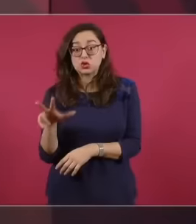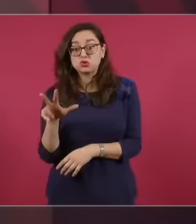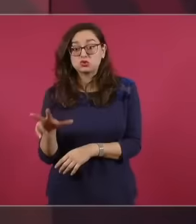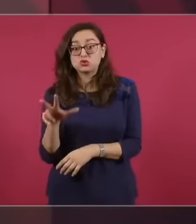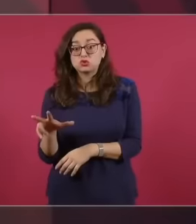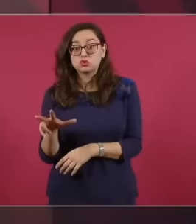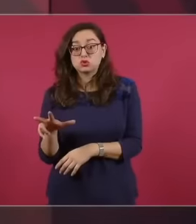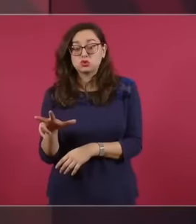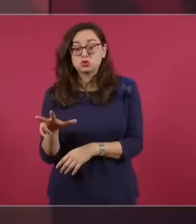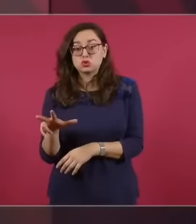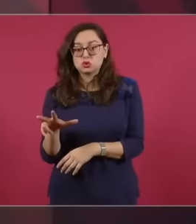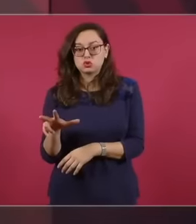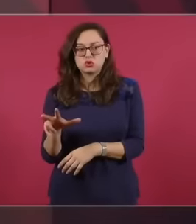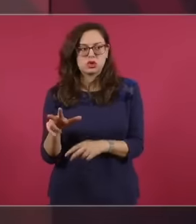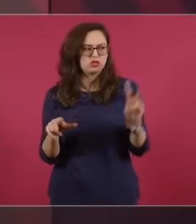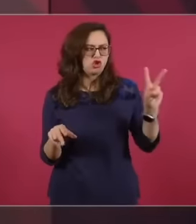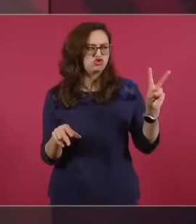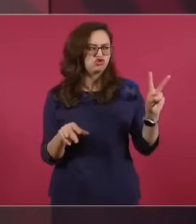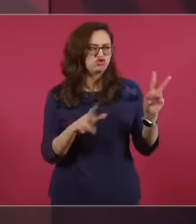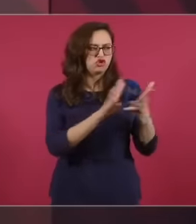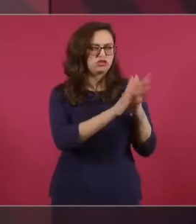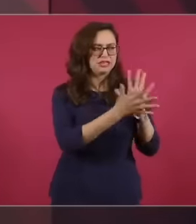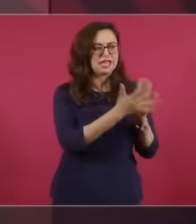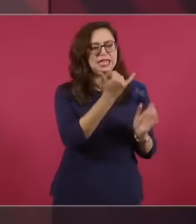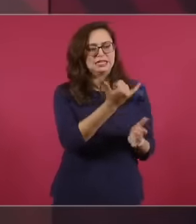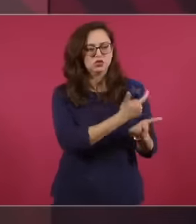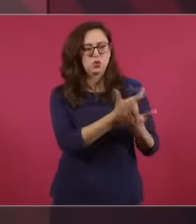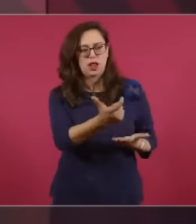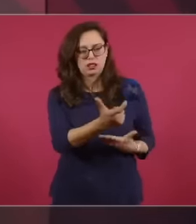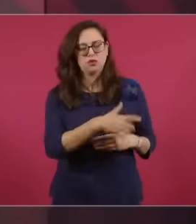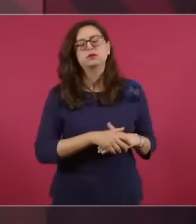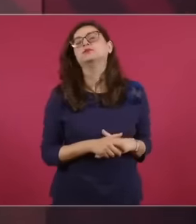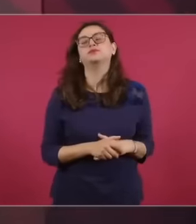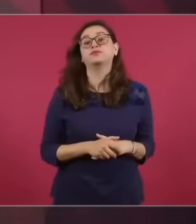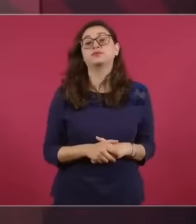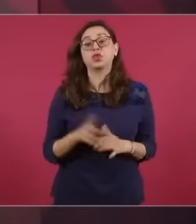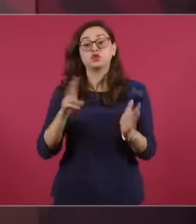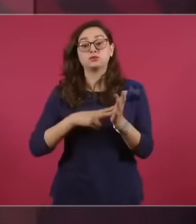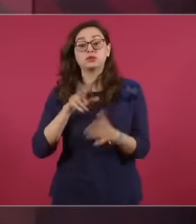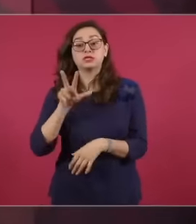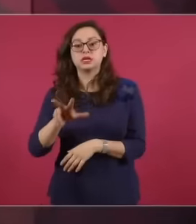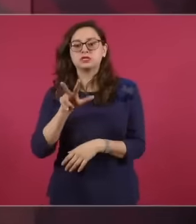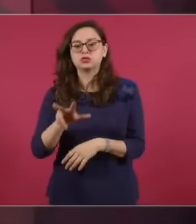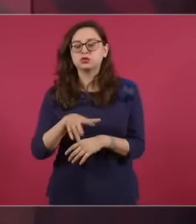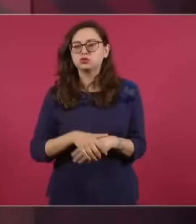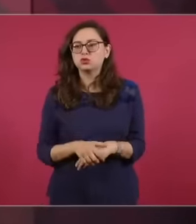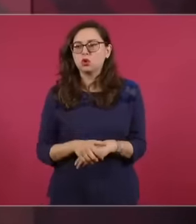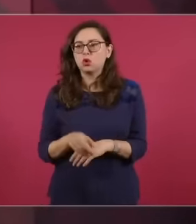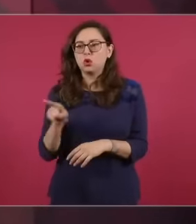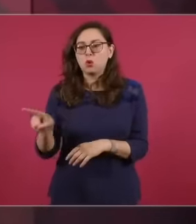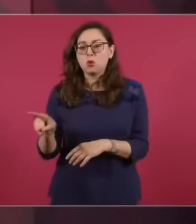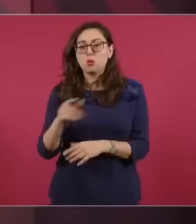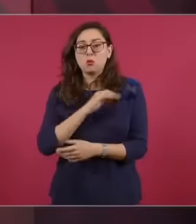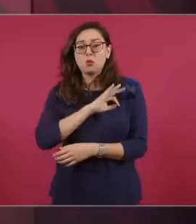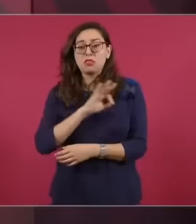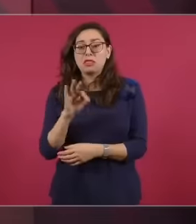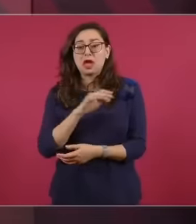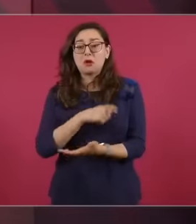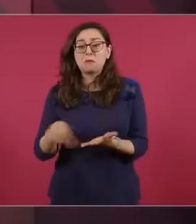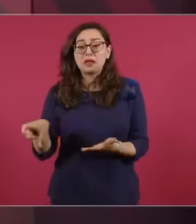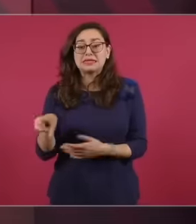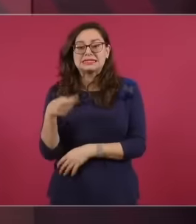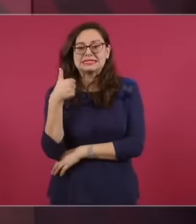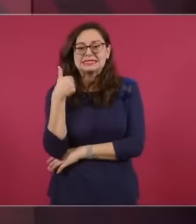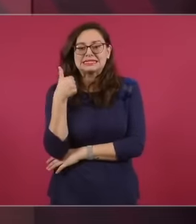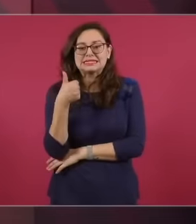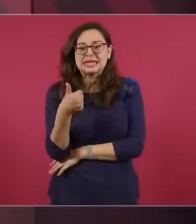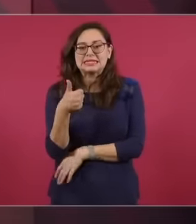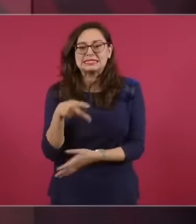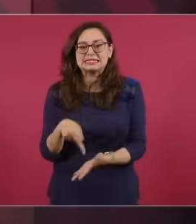the one about the salary and Put the one about the tortillas When we arrived I think it was 6 kilo from 50